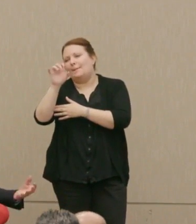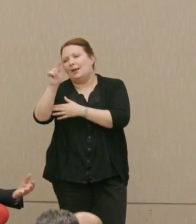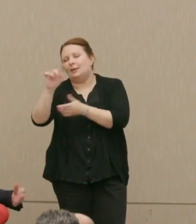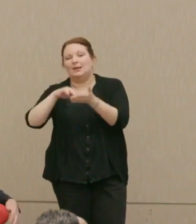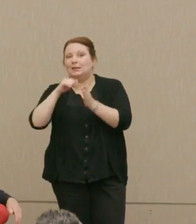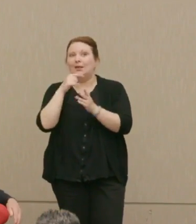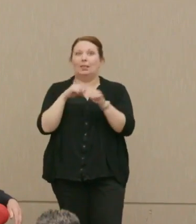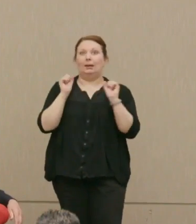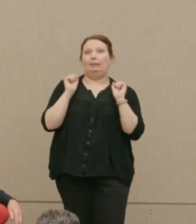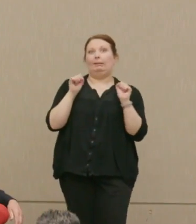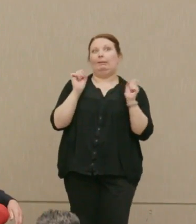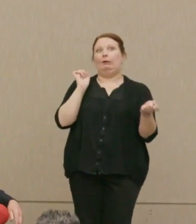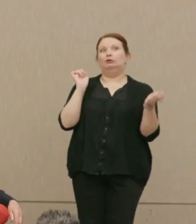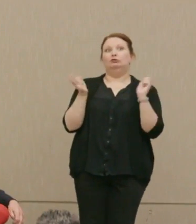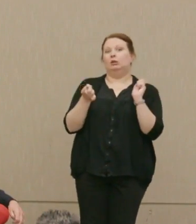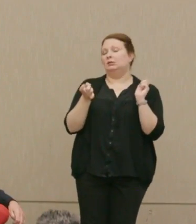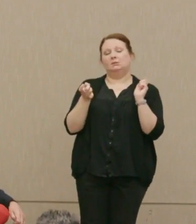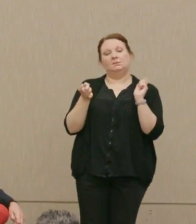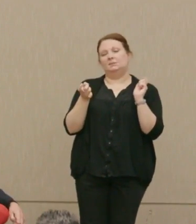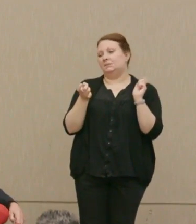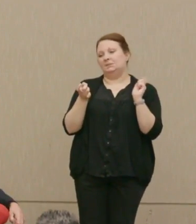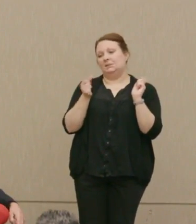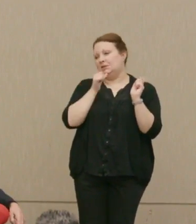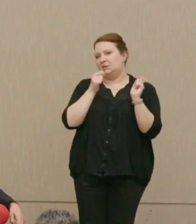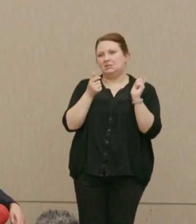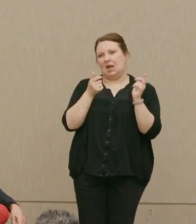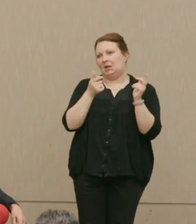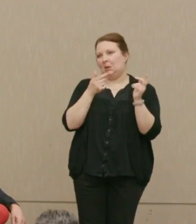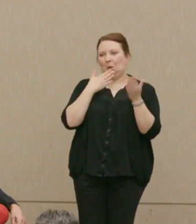the prospects for changing it are very good.